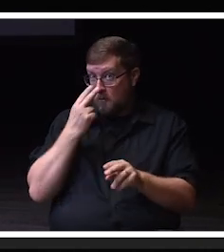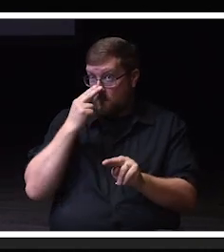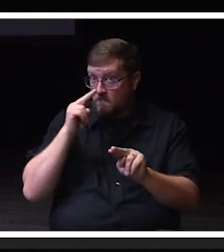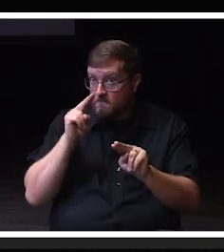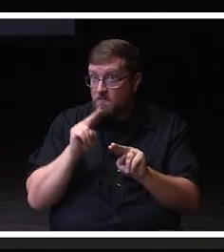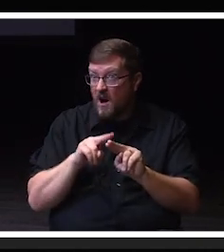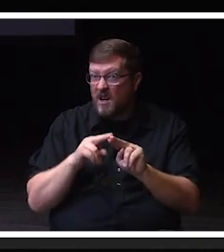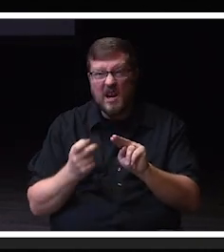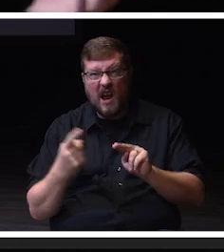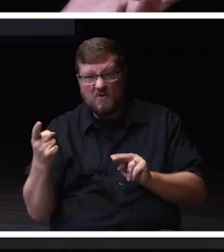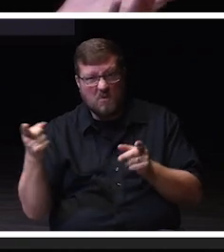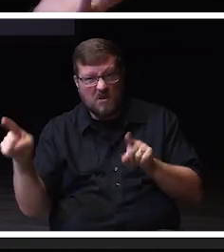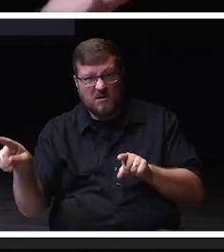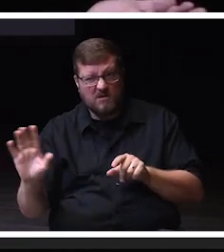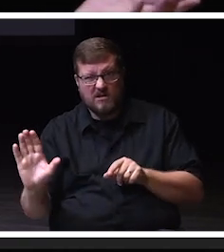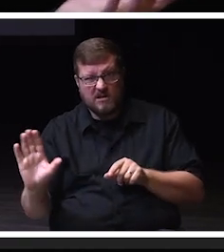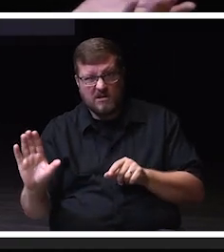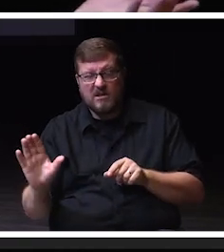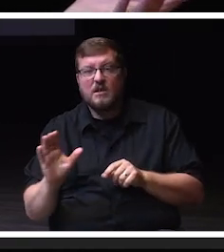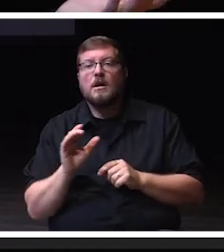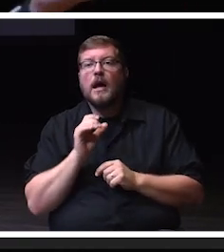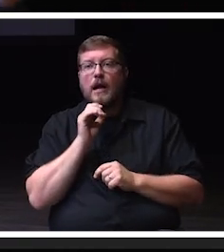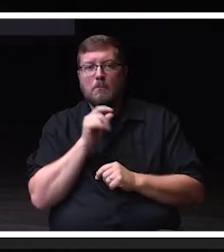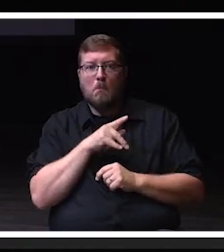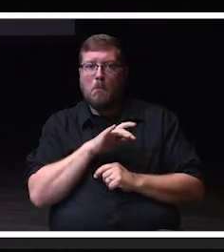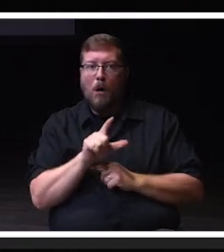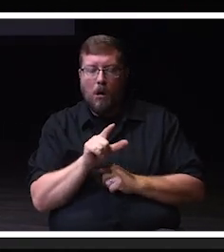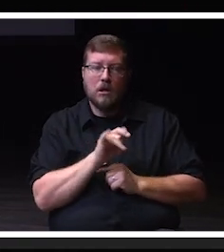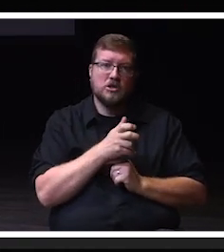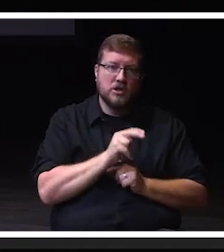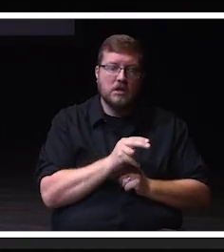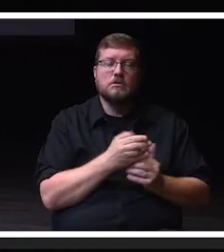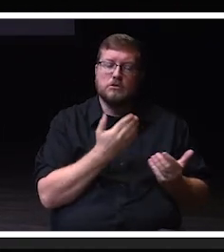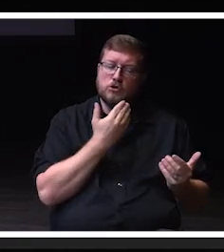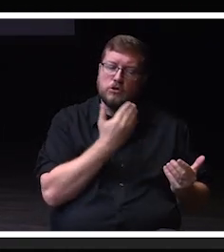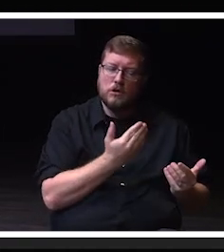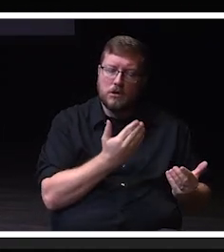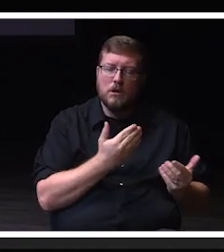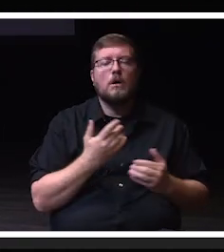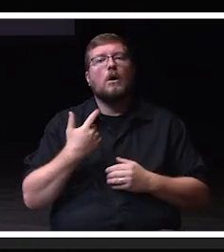this room, and not to be outdone by Paul or Jason, we are also embarking on a strategic plan.